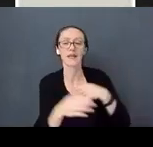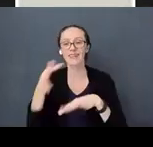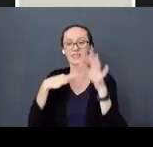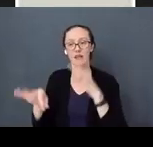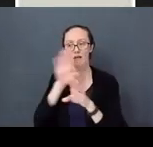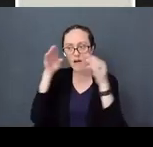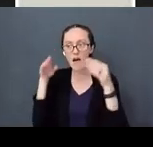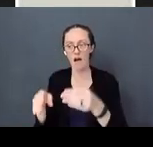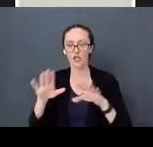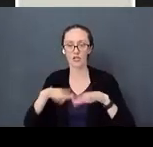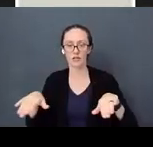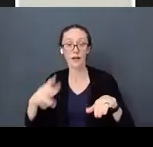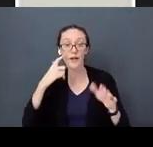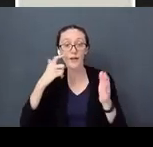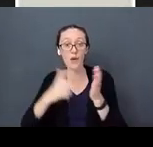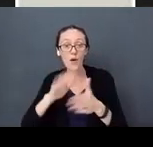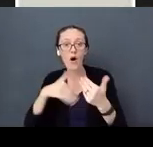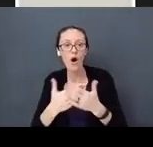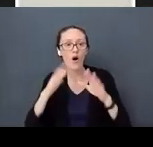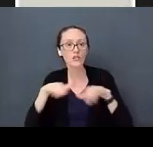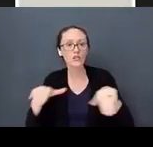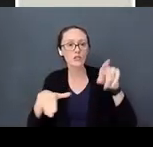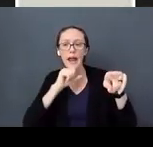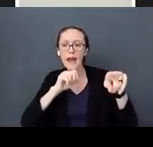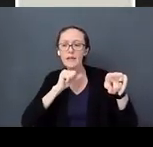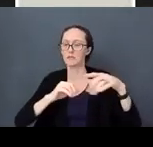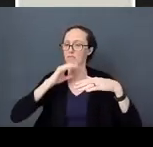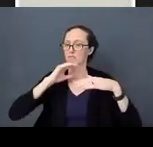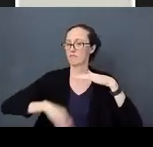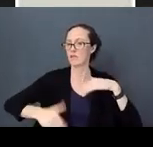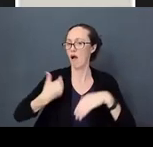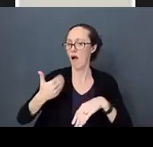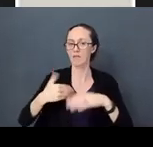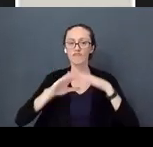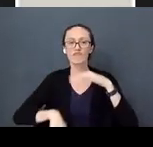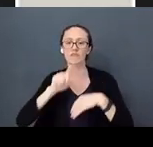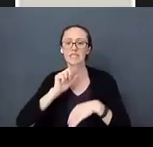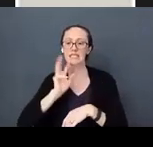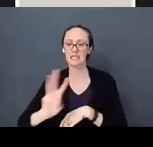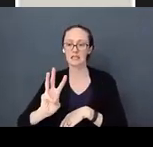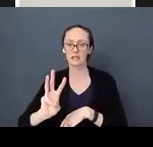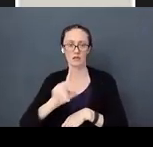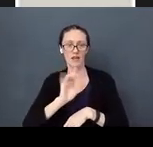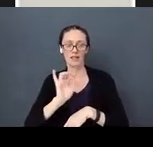These children are all under the age of 6. These are kids that this is their brain time. This is